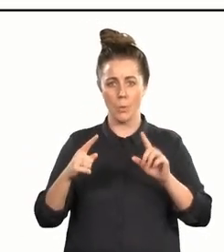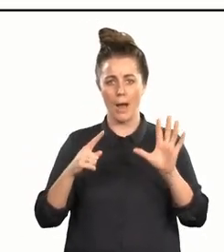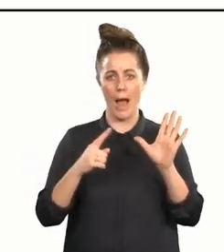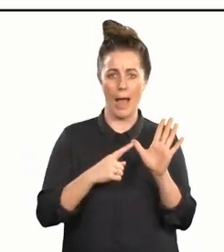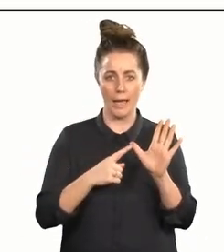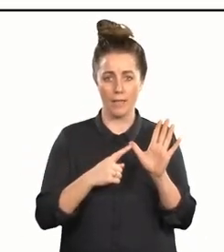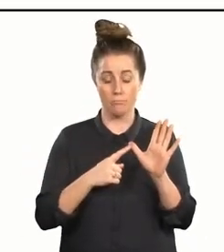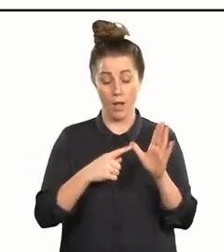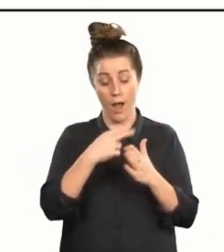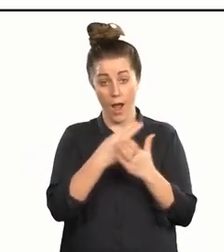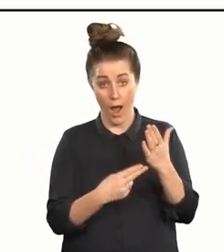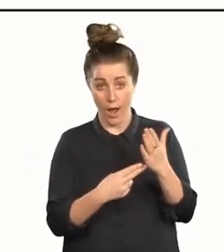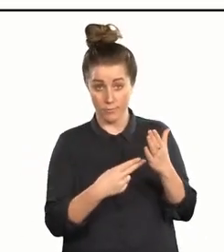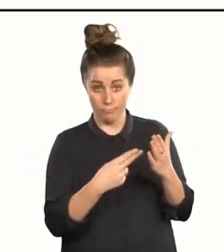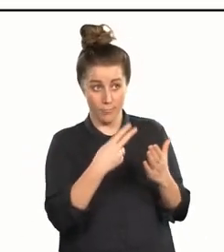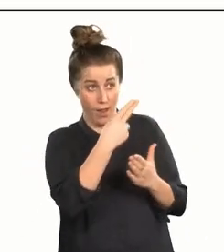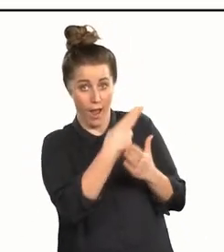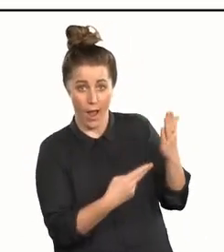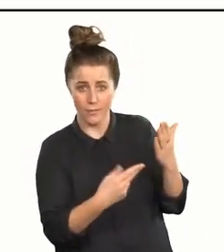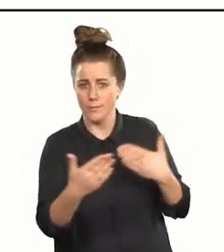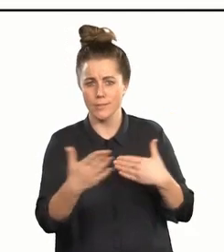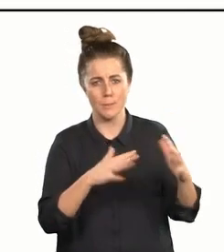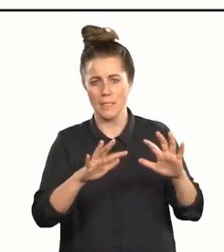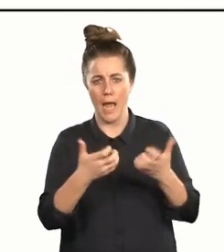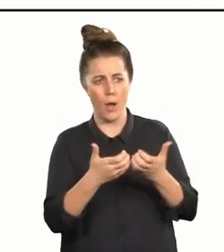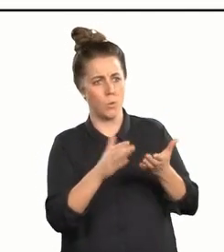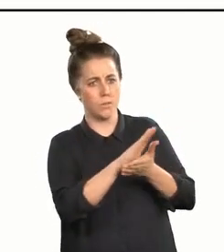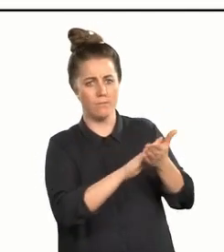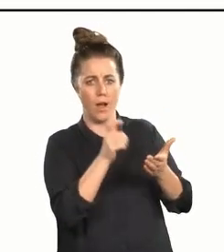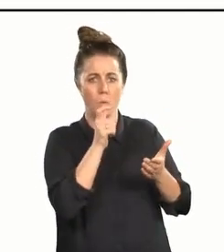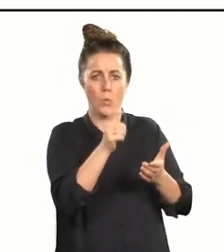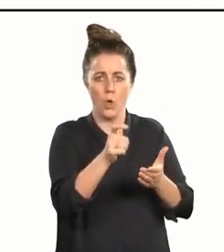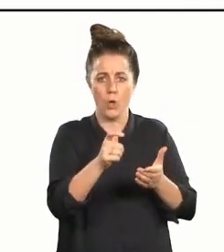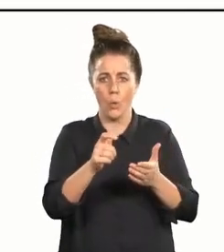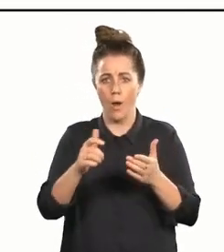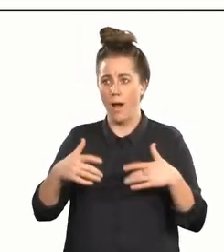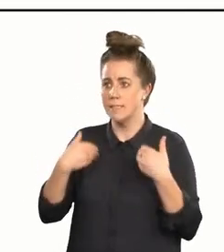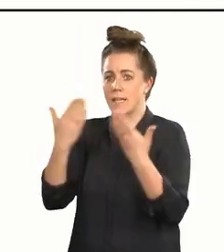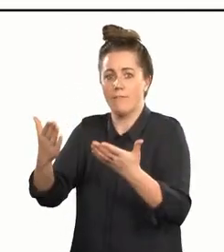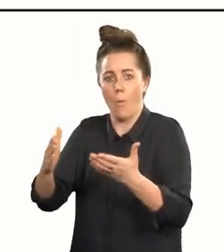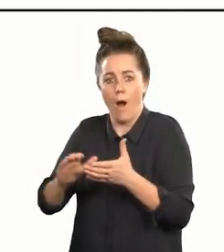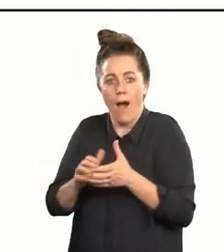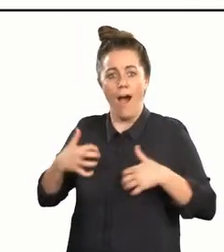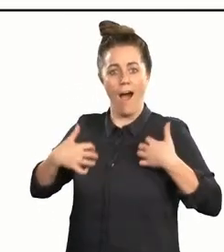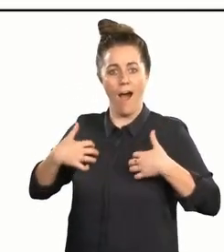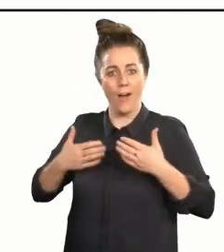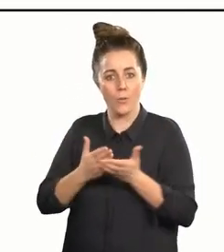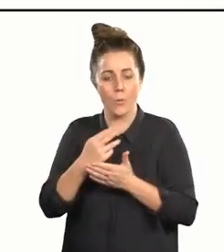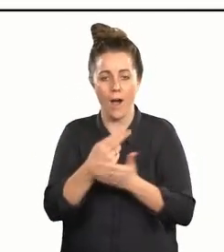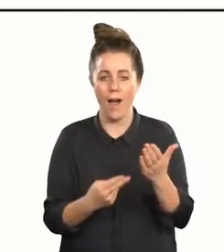And art, of course, art, the arts, however we choose to define, deliver and delight in whatever that means to each of us,